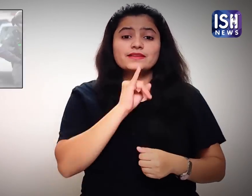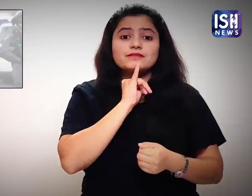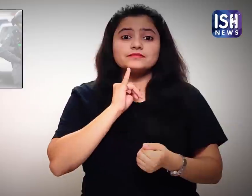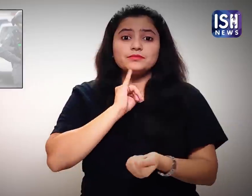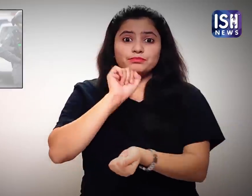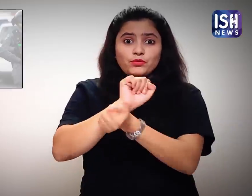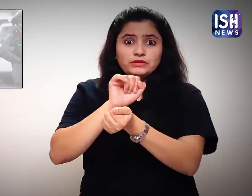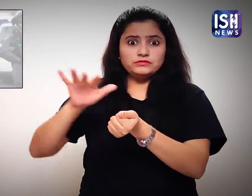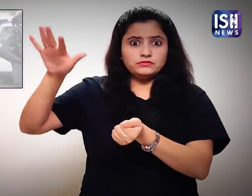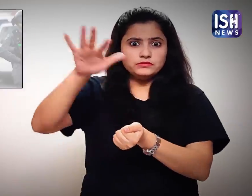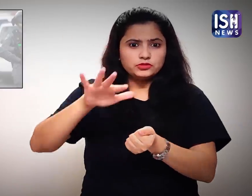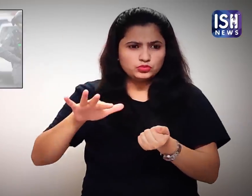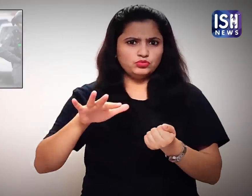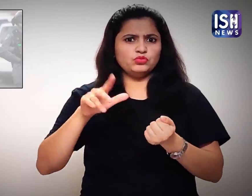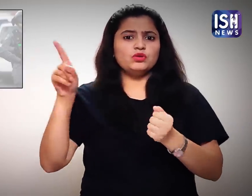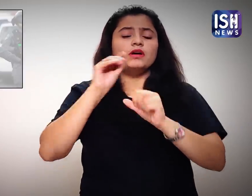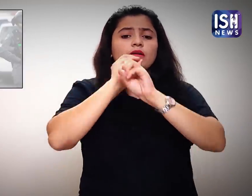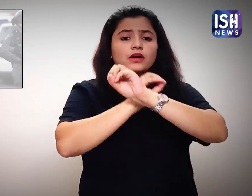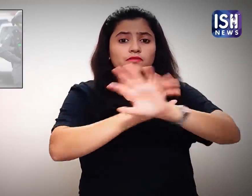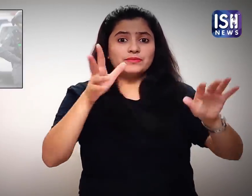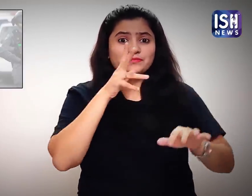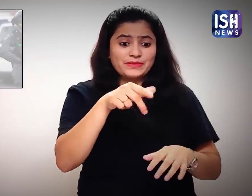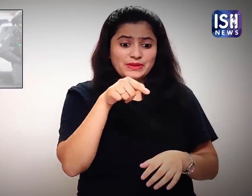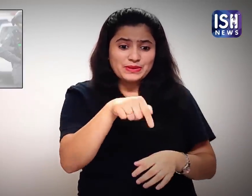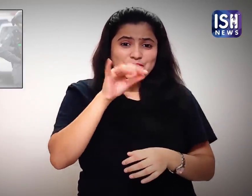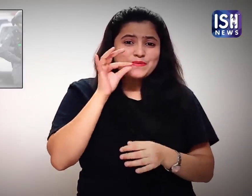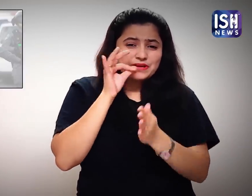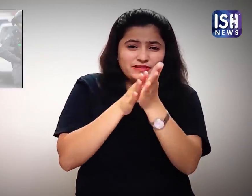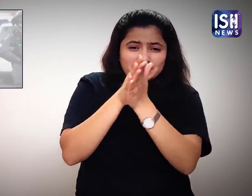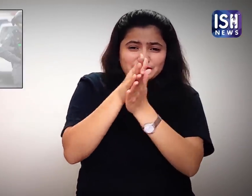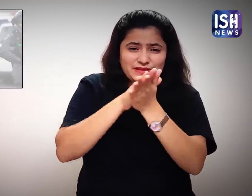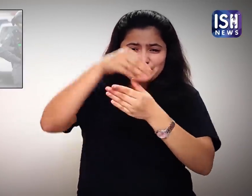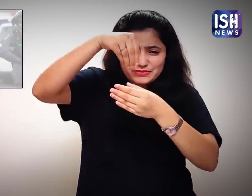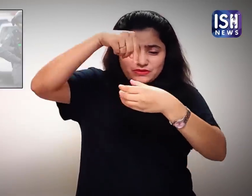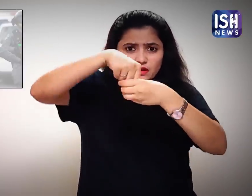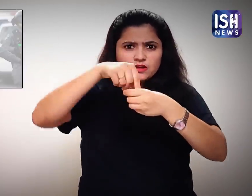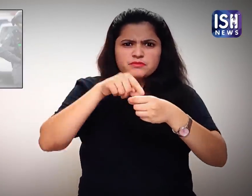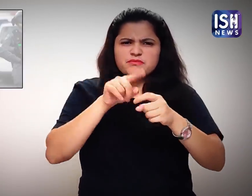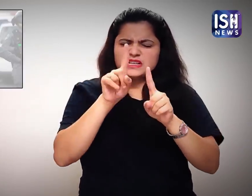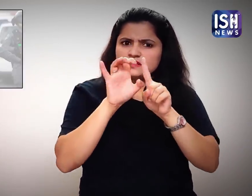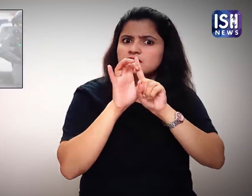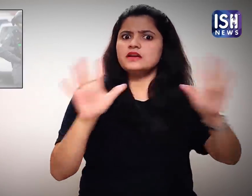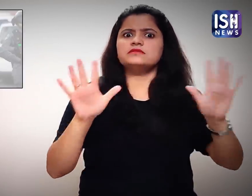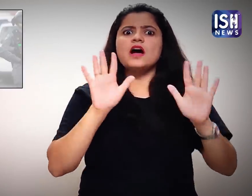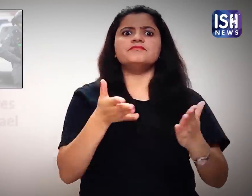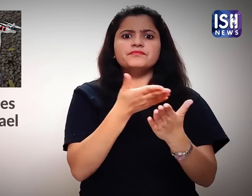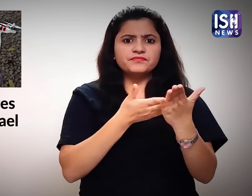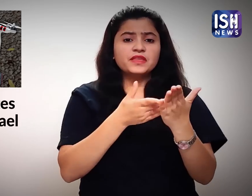The Israel Police in a statement said that the pouches were filled with “a dangerous drug”